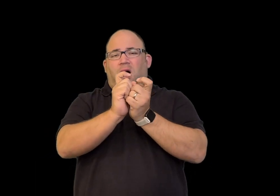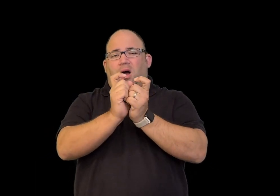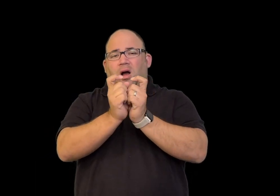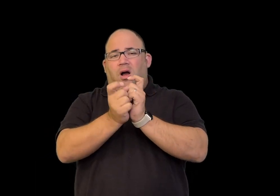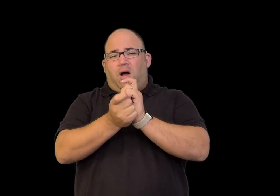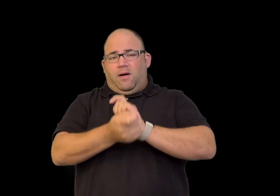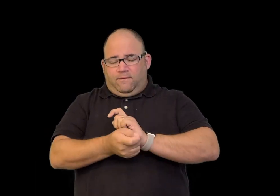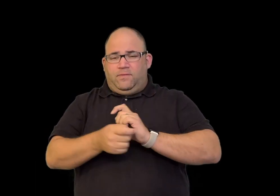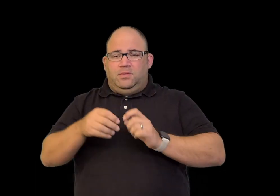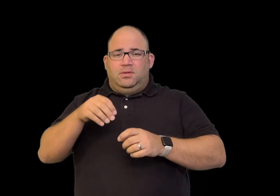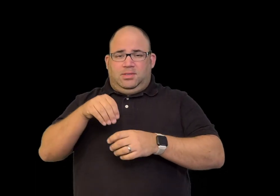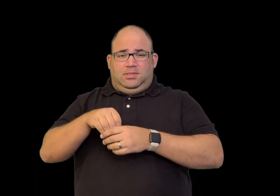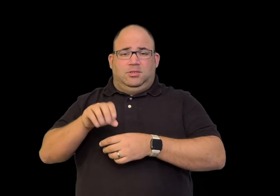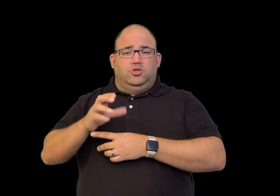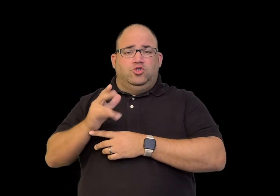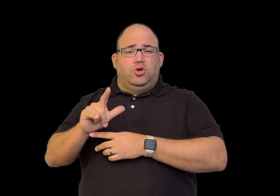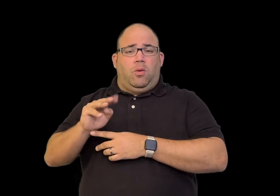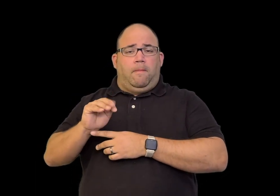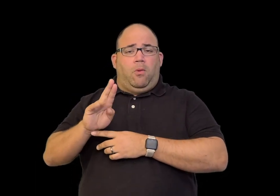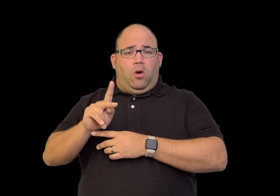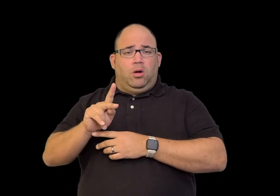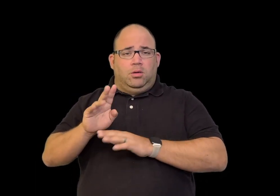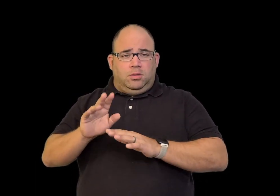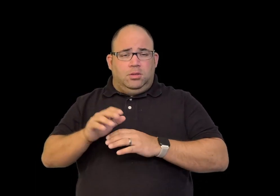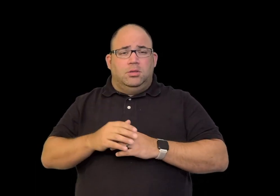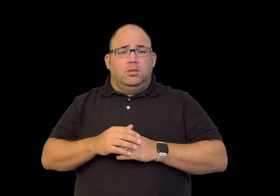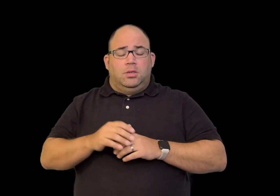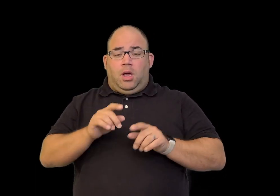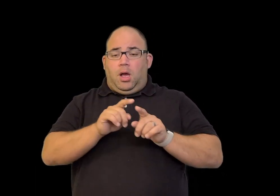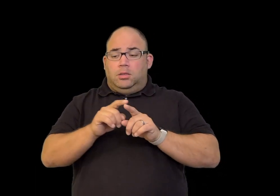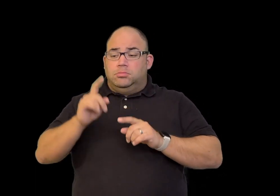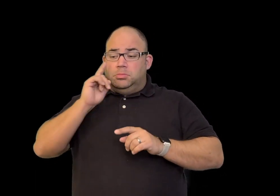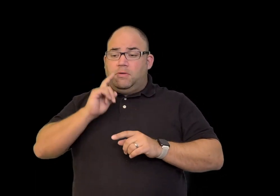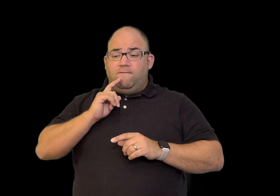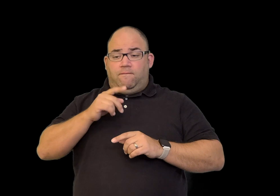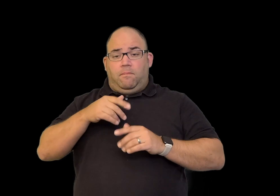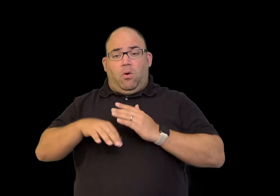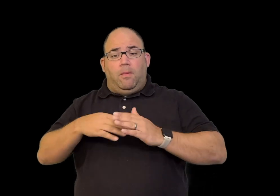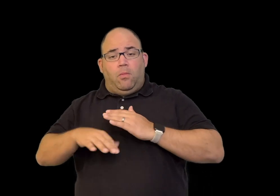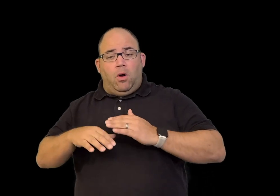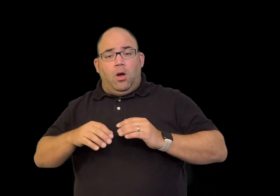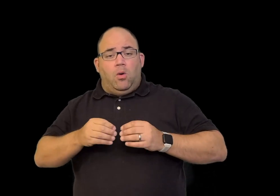This language evolved in Chilmark as the deaf population grew.